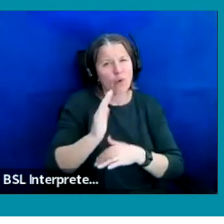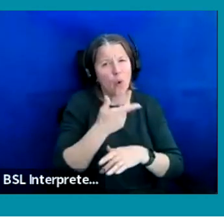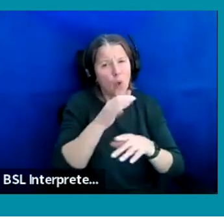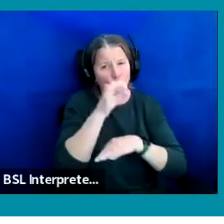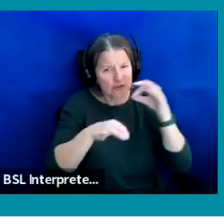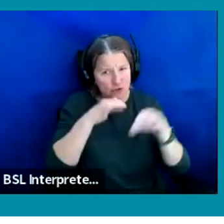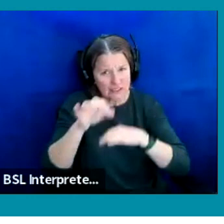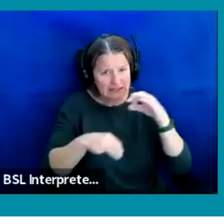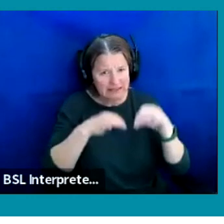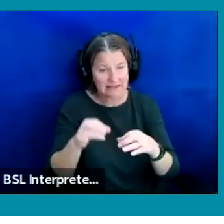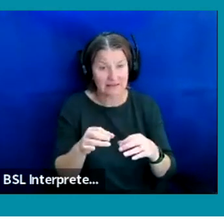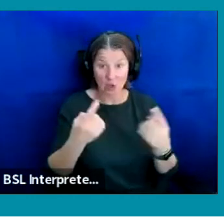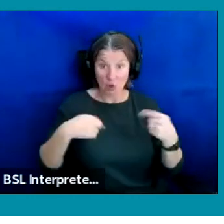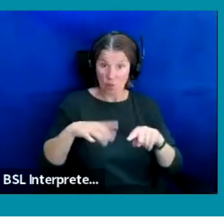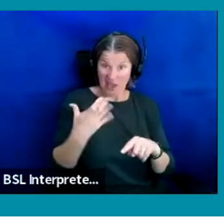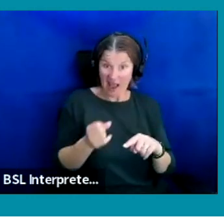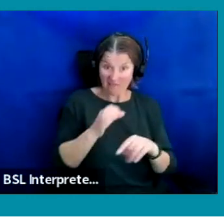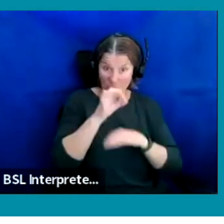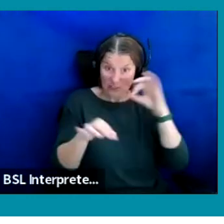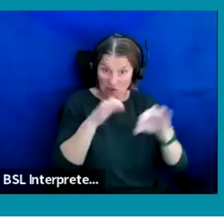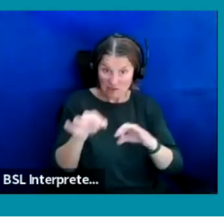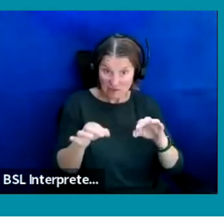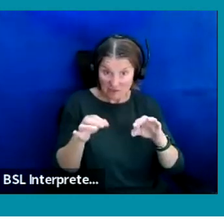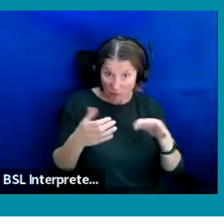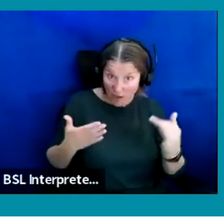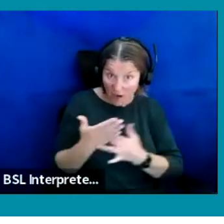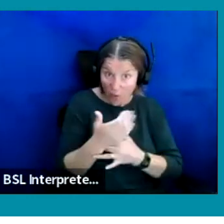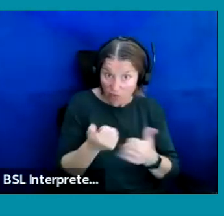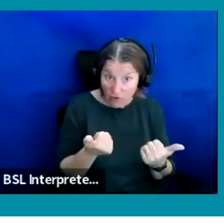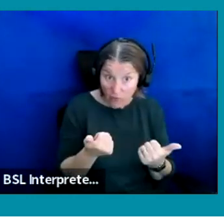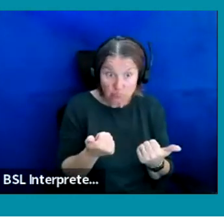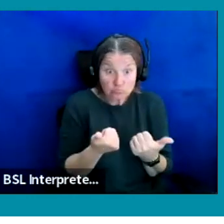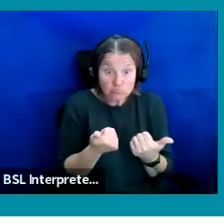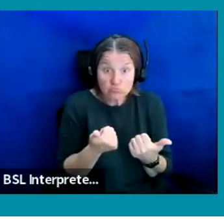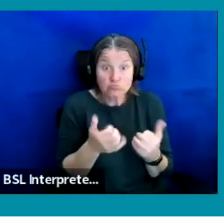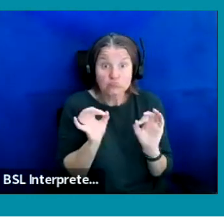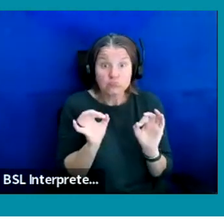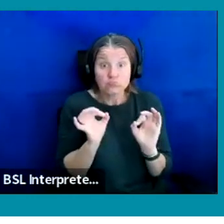We've got them as well Toby, we can go through them if you like. Okay, perfect. Yeah, no problem.